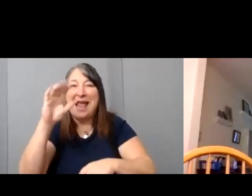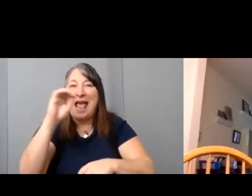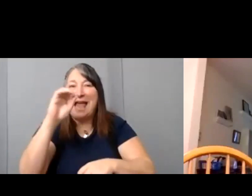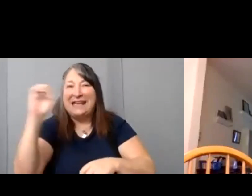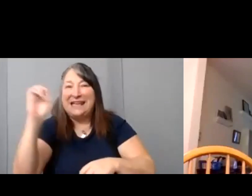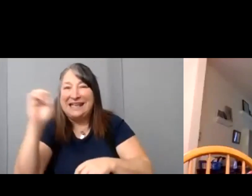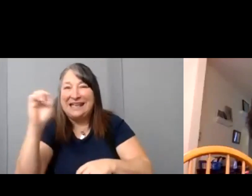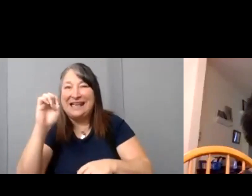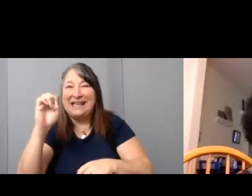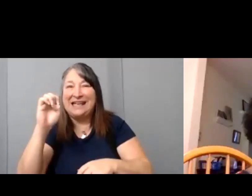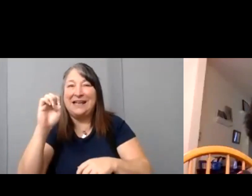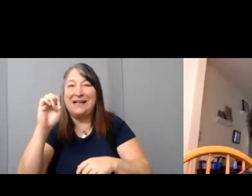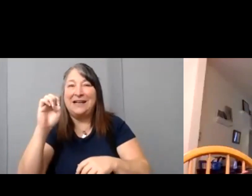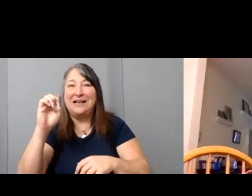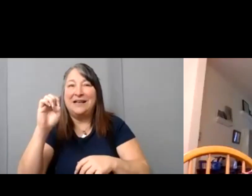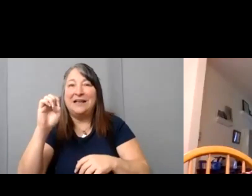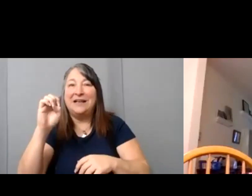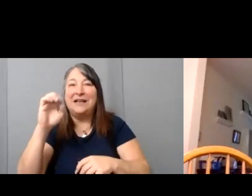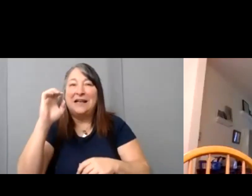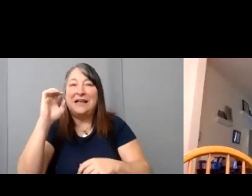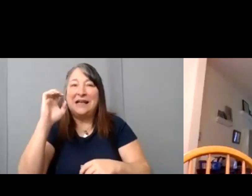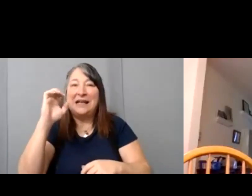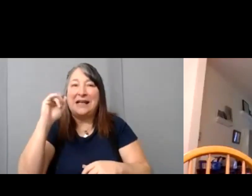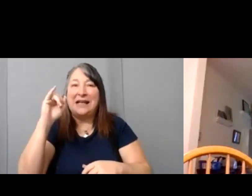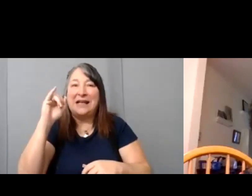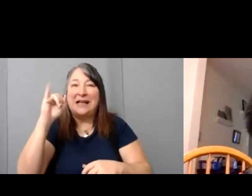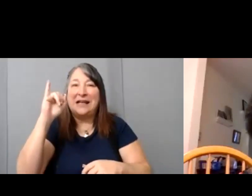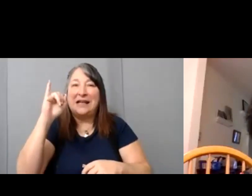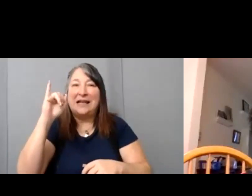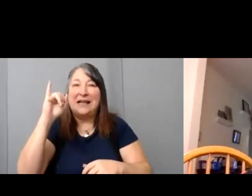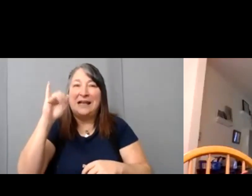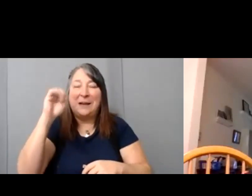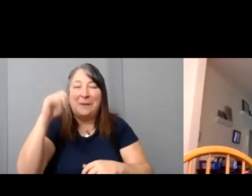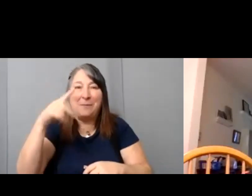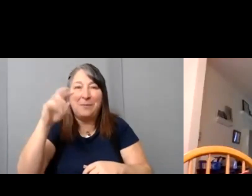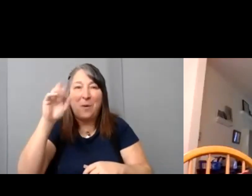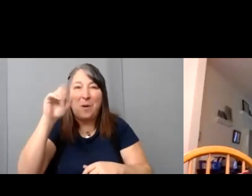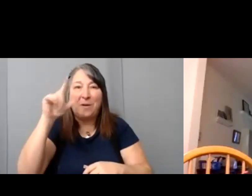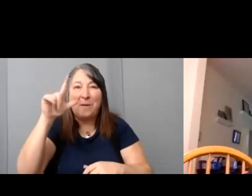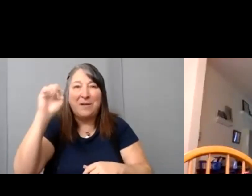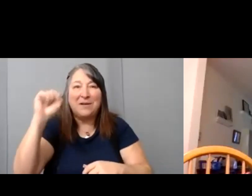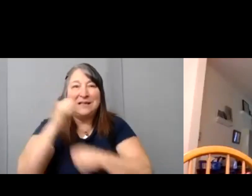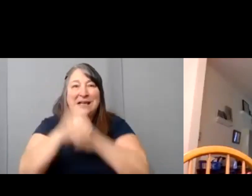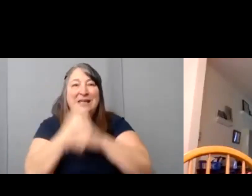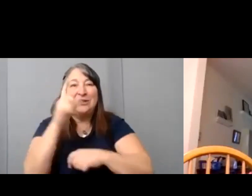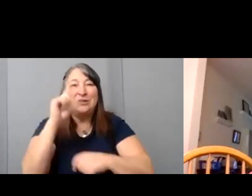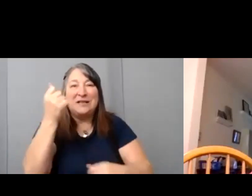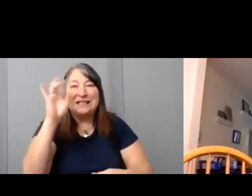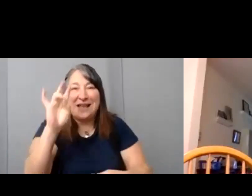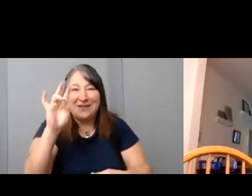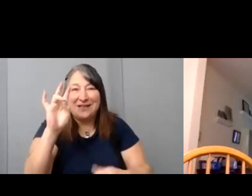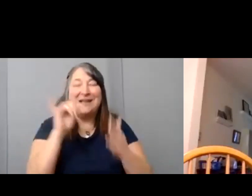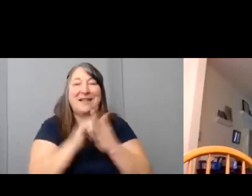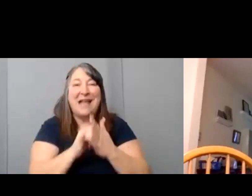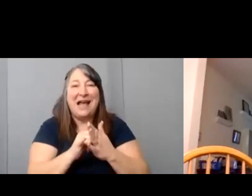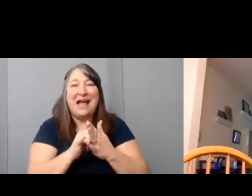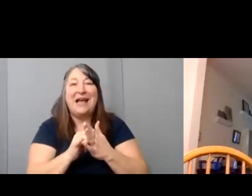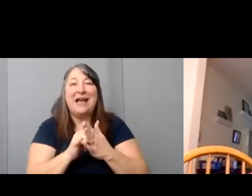in 2017, where she was featured by Real World’s Employment